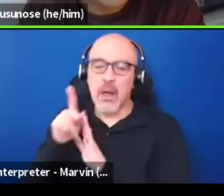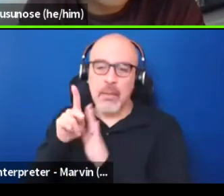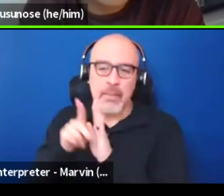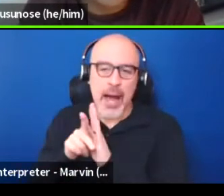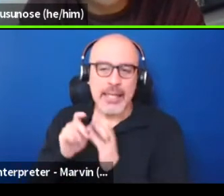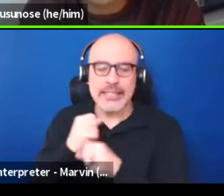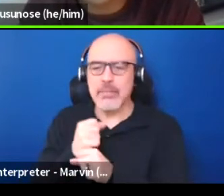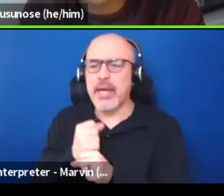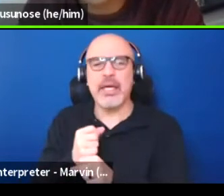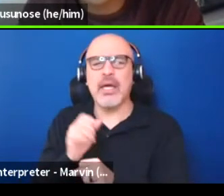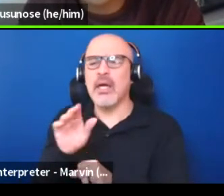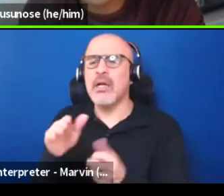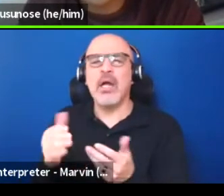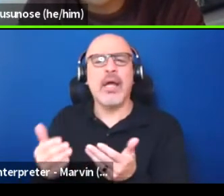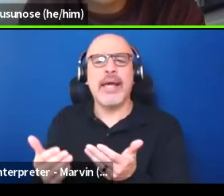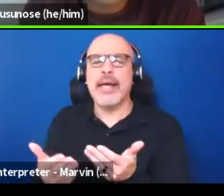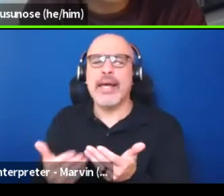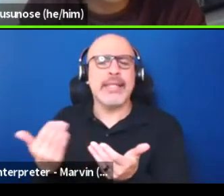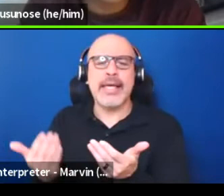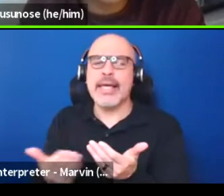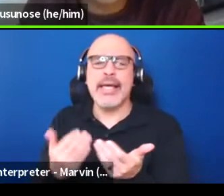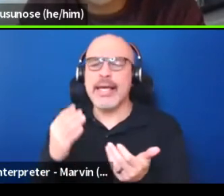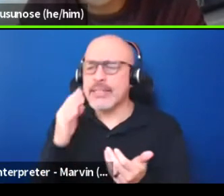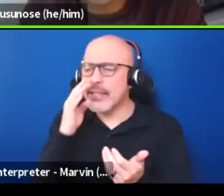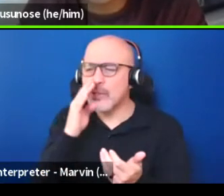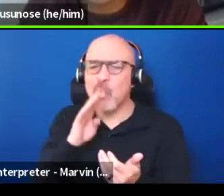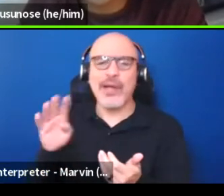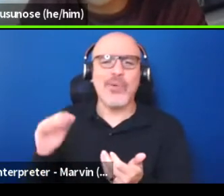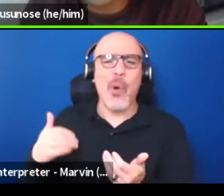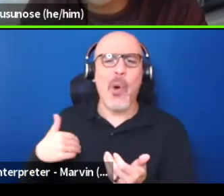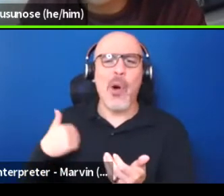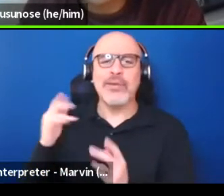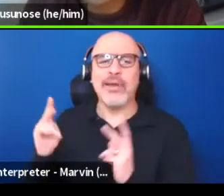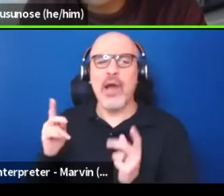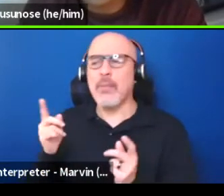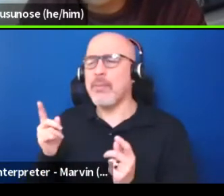it's so easy to ignore young people just because we can't vote or whatnot.